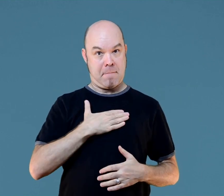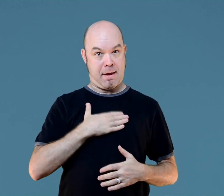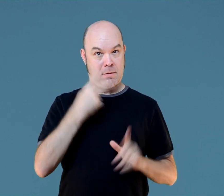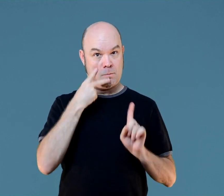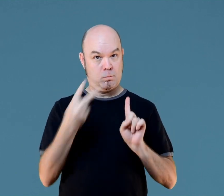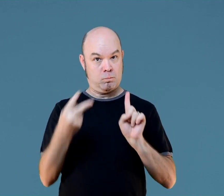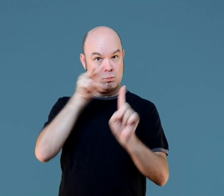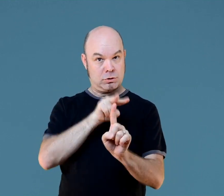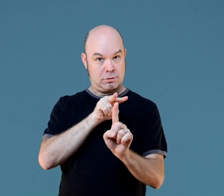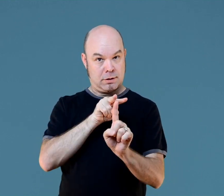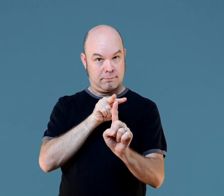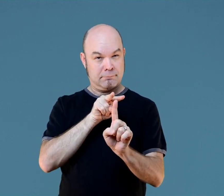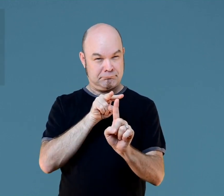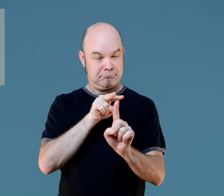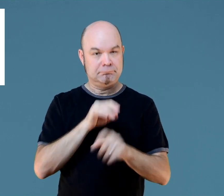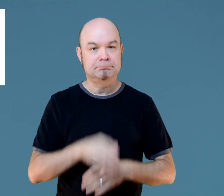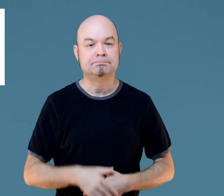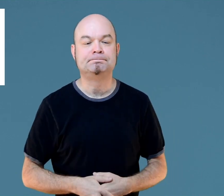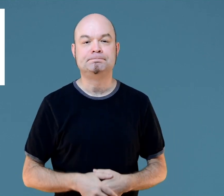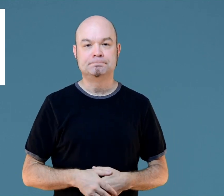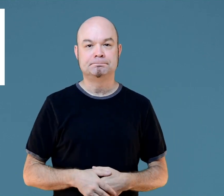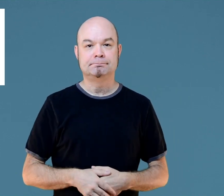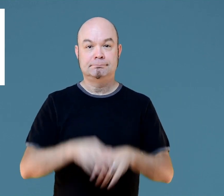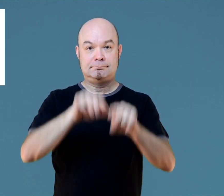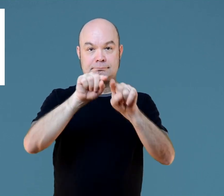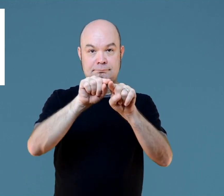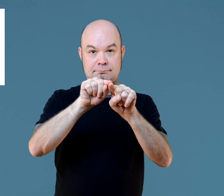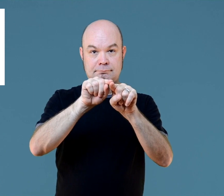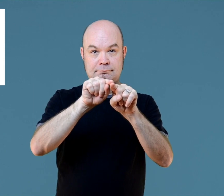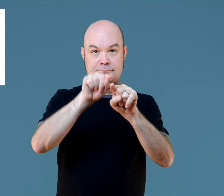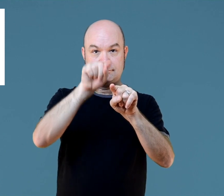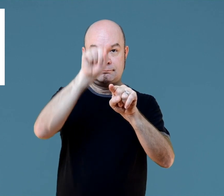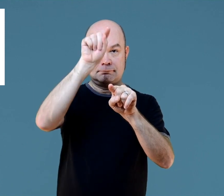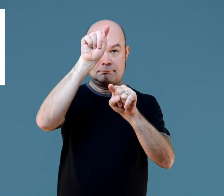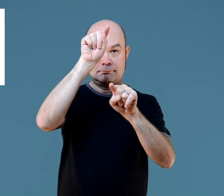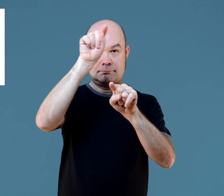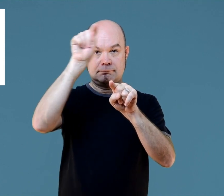From my perspective I would sign this shape like this.